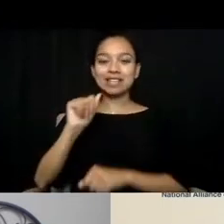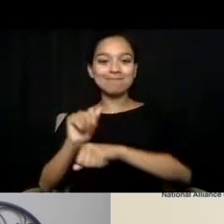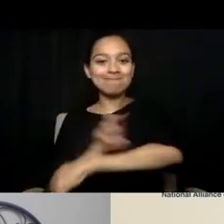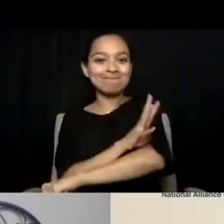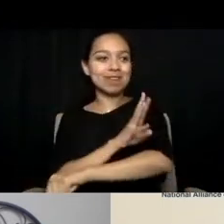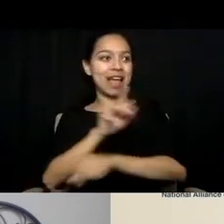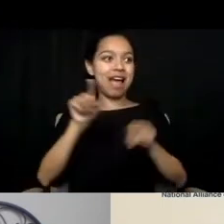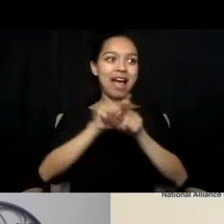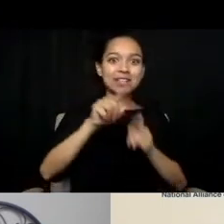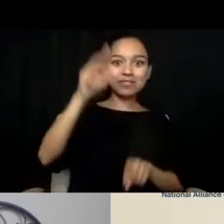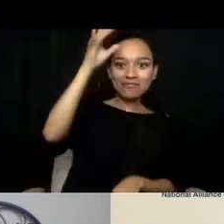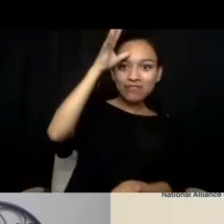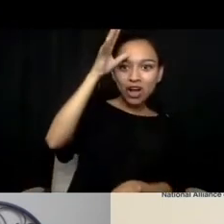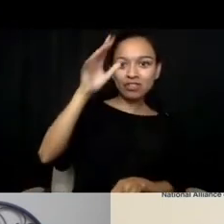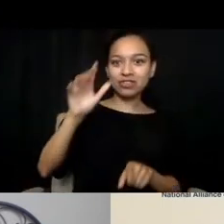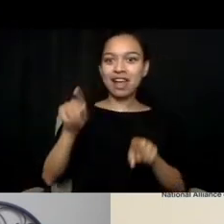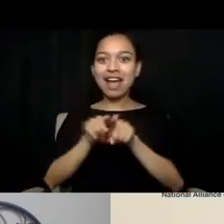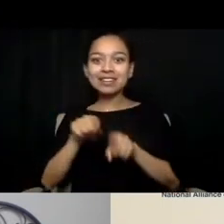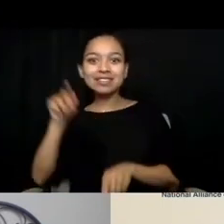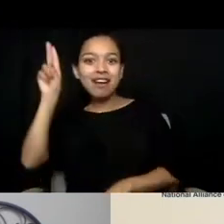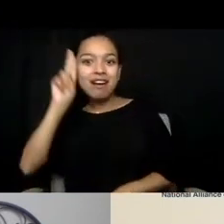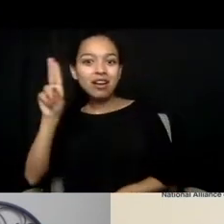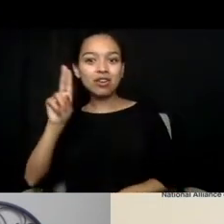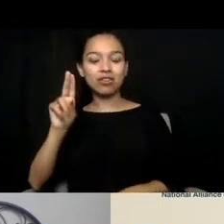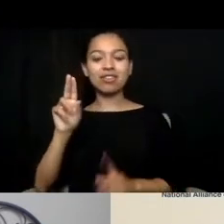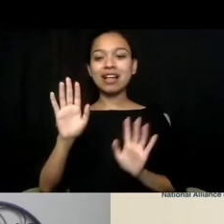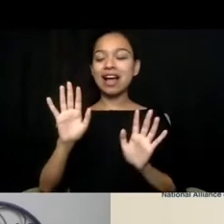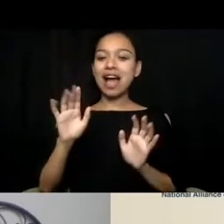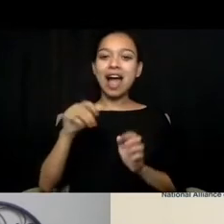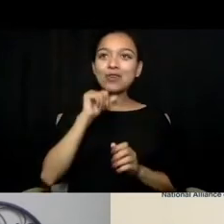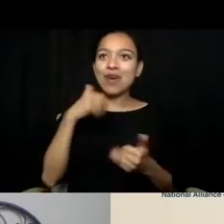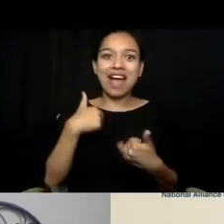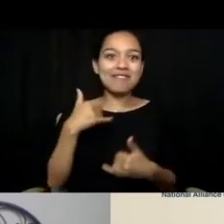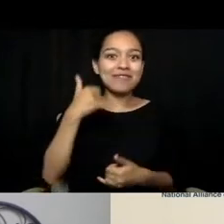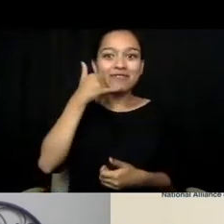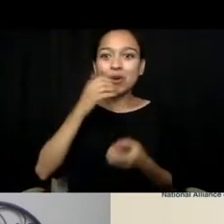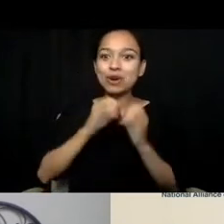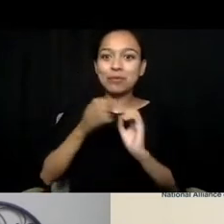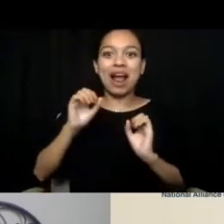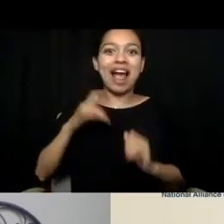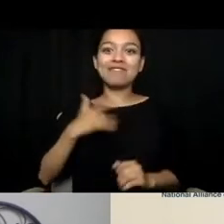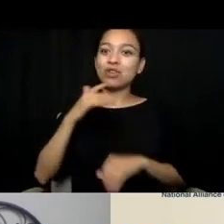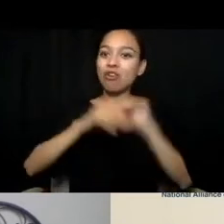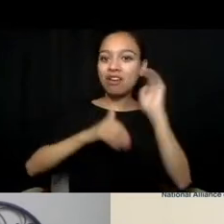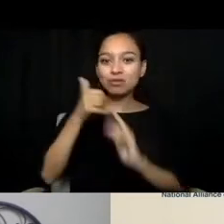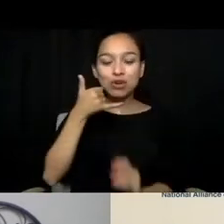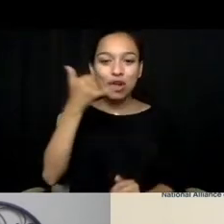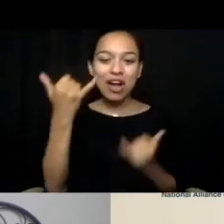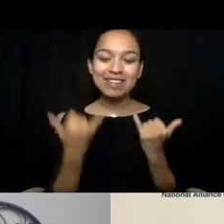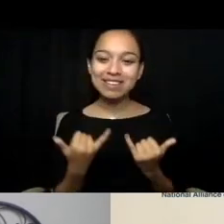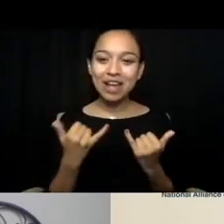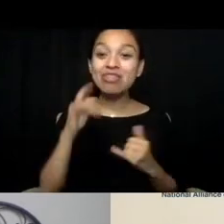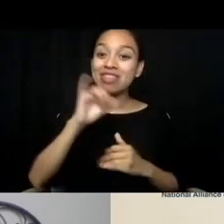and that's not emotional, that's fact-based. If the whole point of me making that call is because I have someone in crisis,